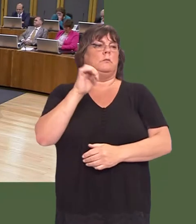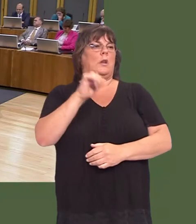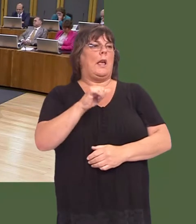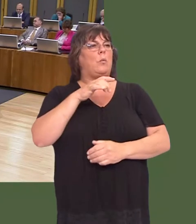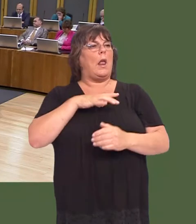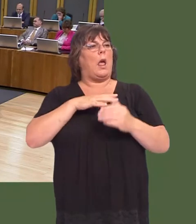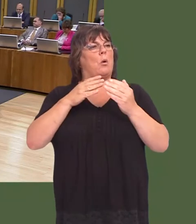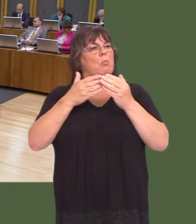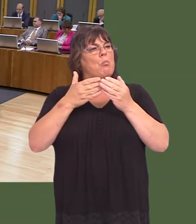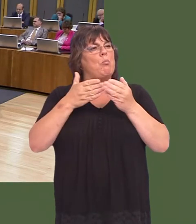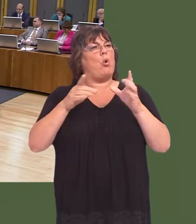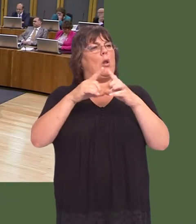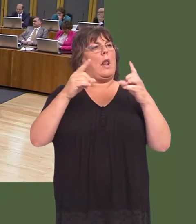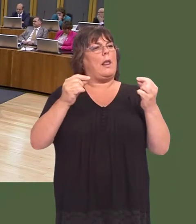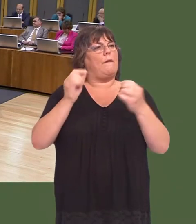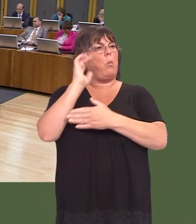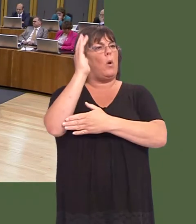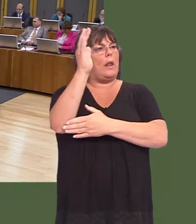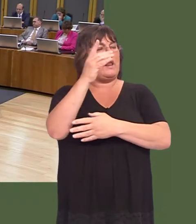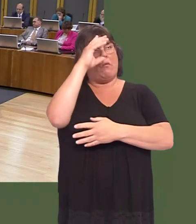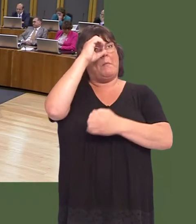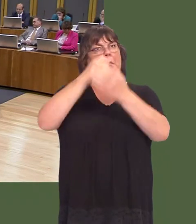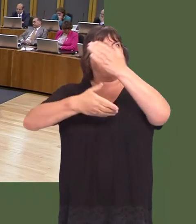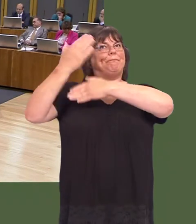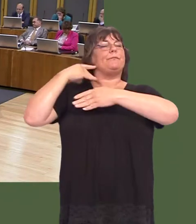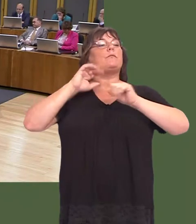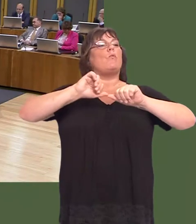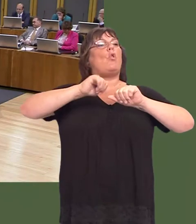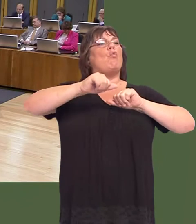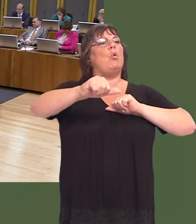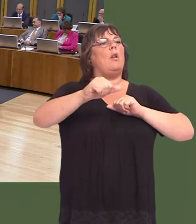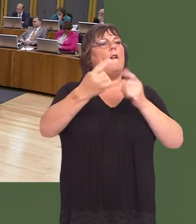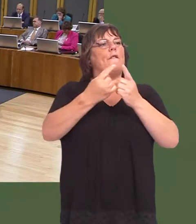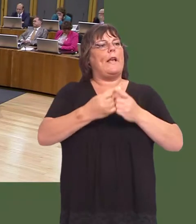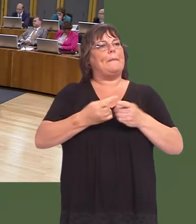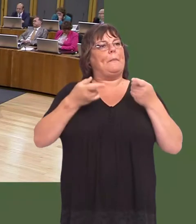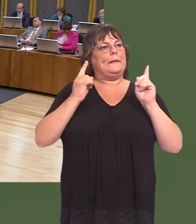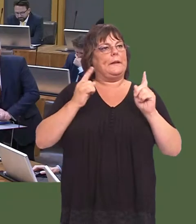People welcome woodland. They welcome broadleaf woodland particularly. I remember, in my days as rural affairs Minister, one of the issues that used to exercise people